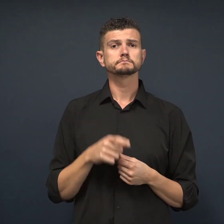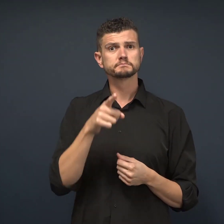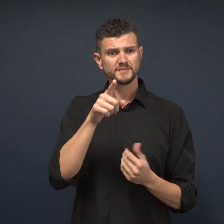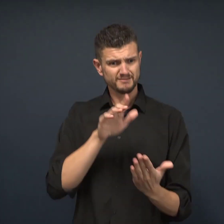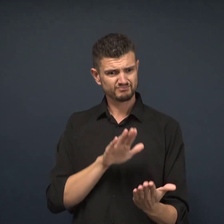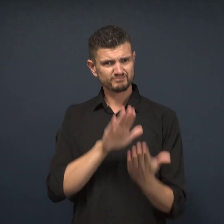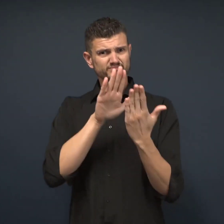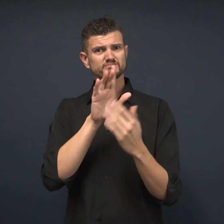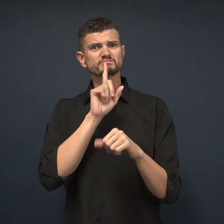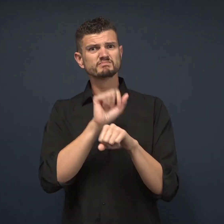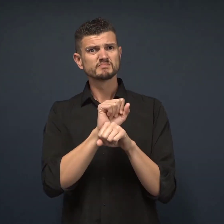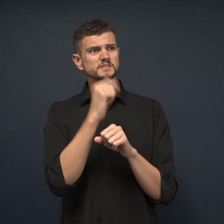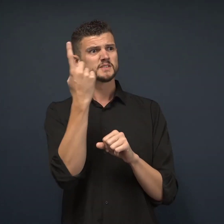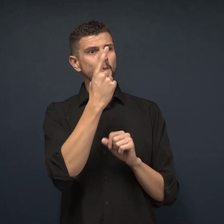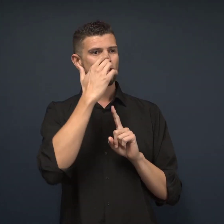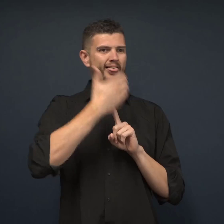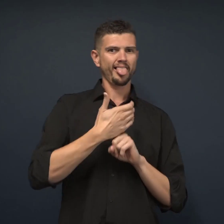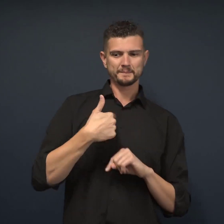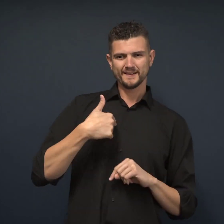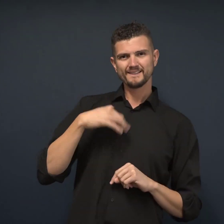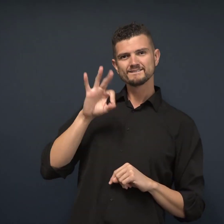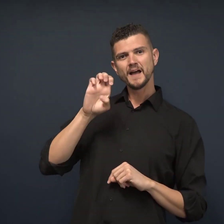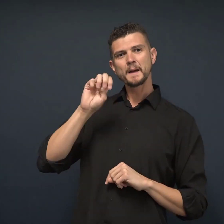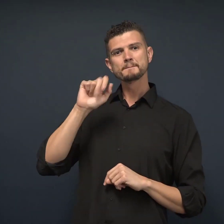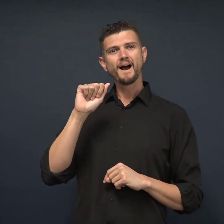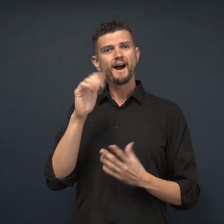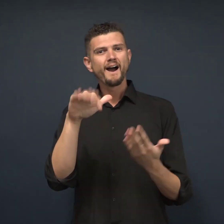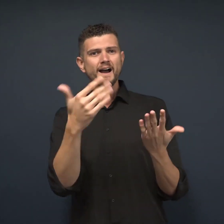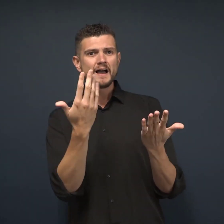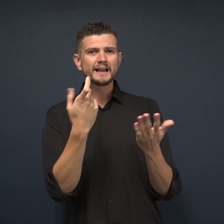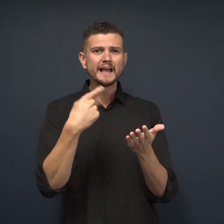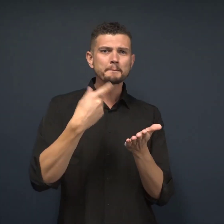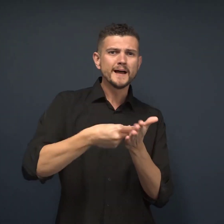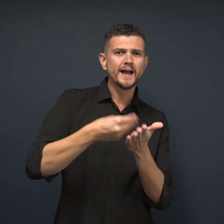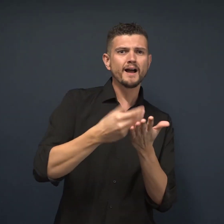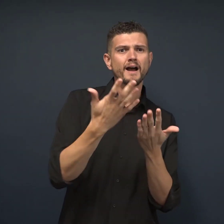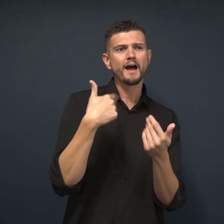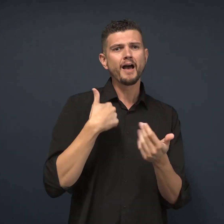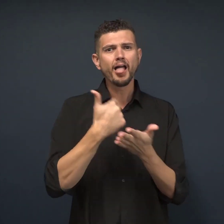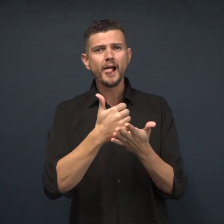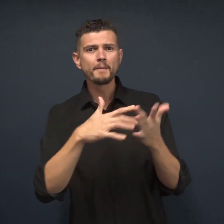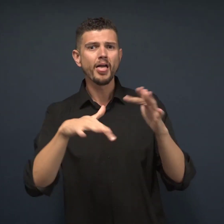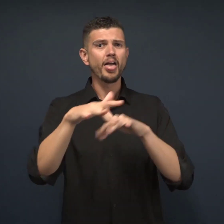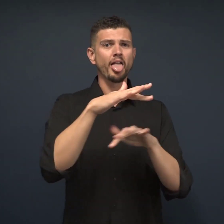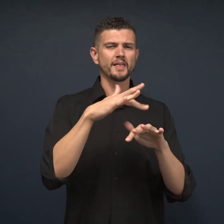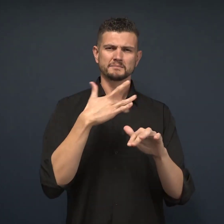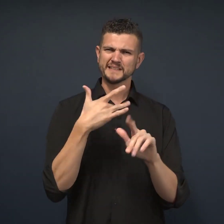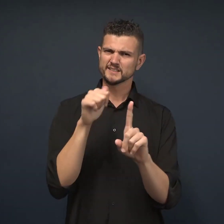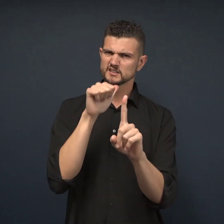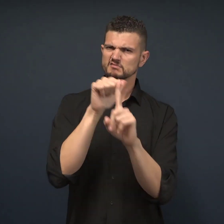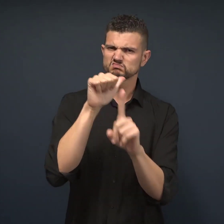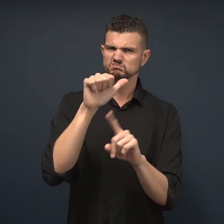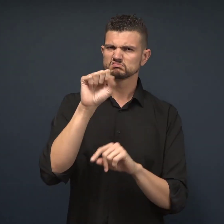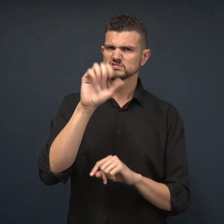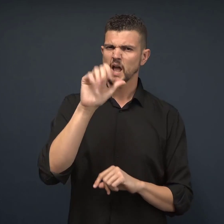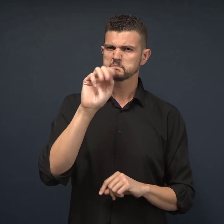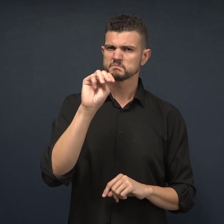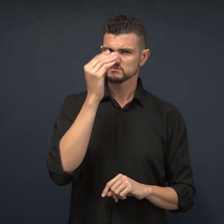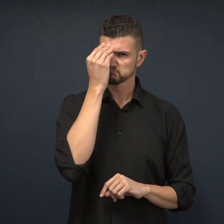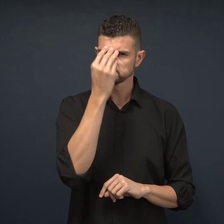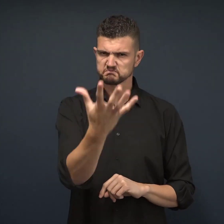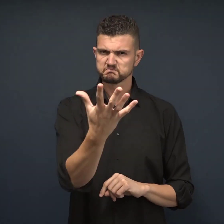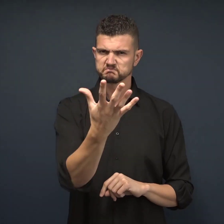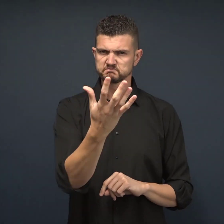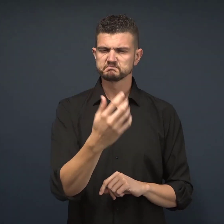If you encounter someone claiming to represent FEMA and asking for donations, be careful as it is likely a scam.